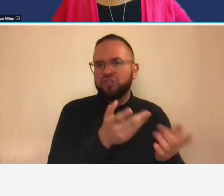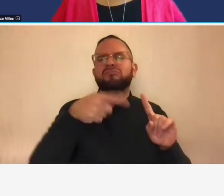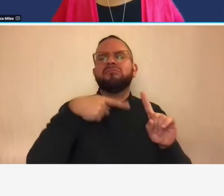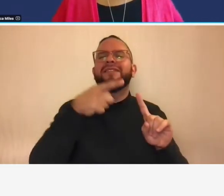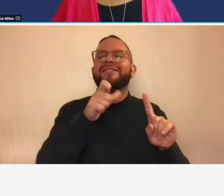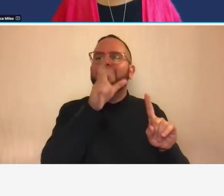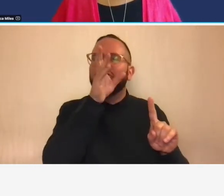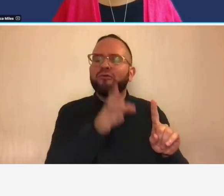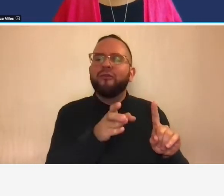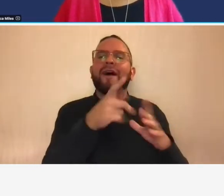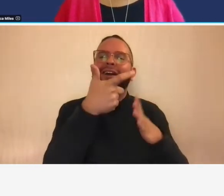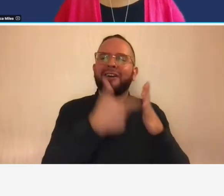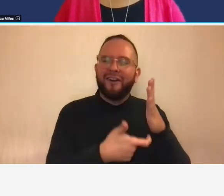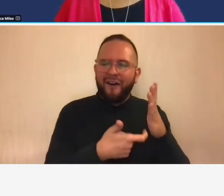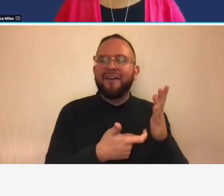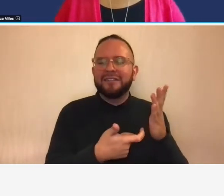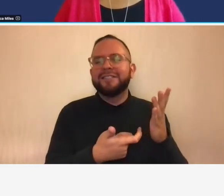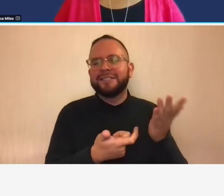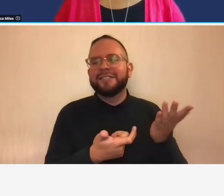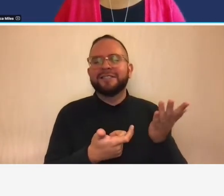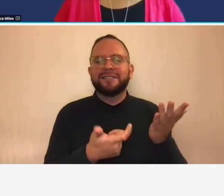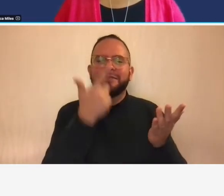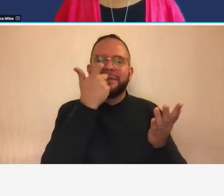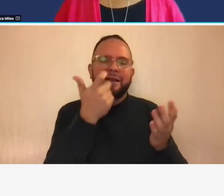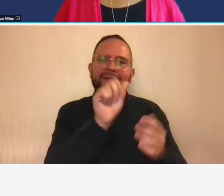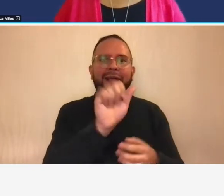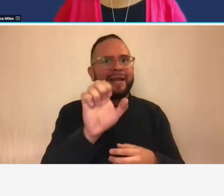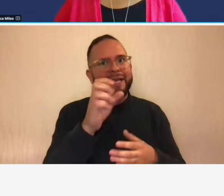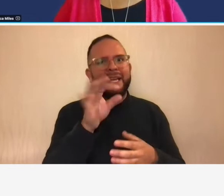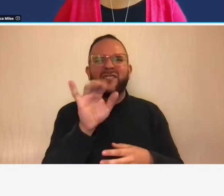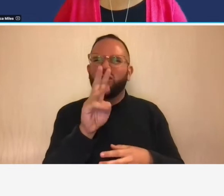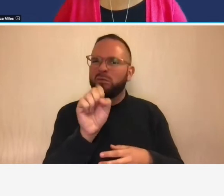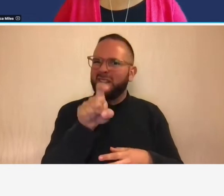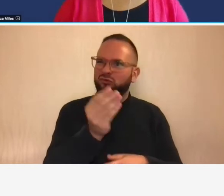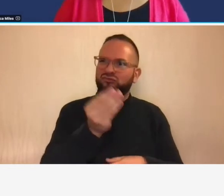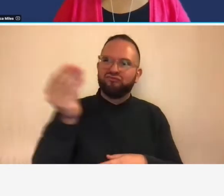or required for a e firms to submit those annually then they'll know what the basis